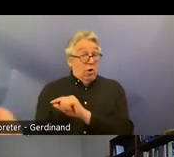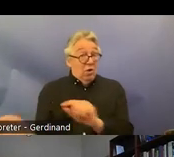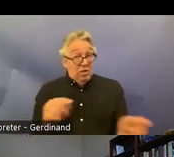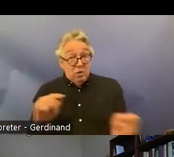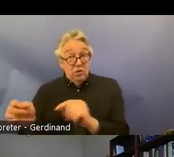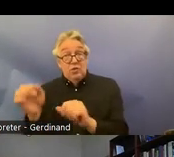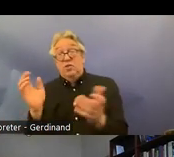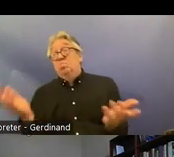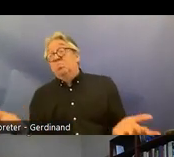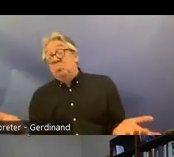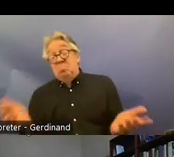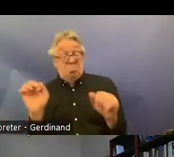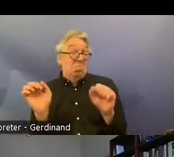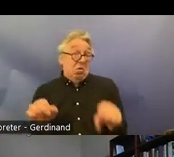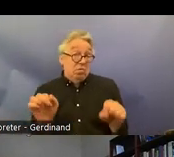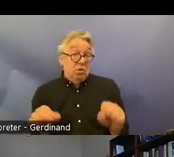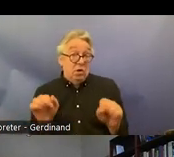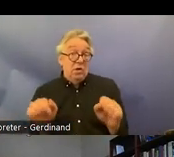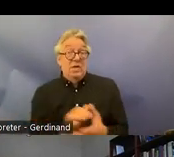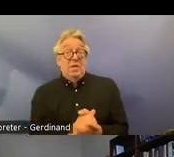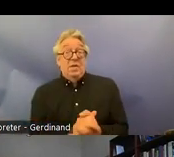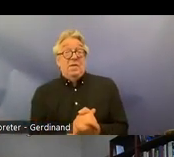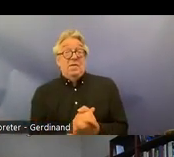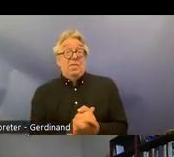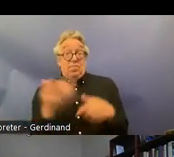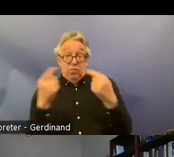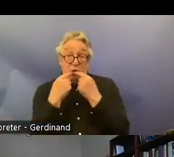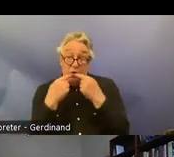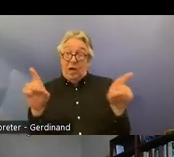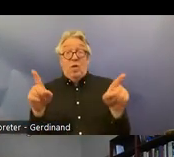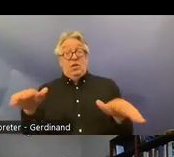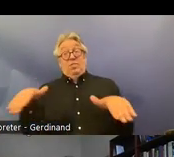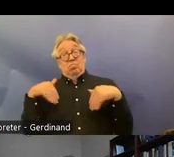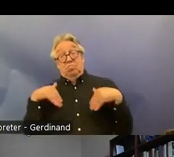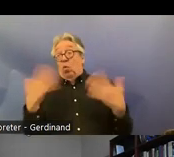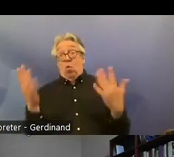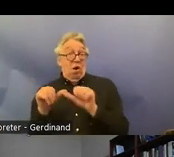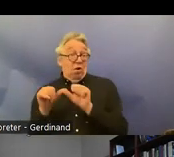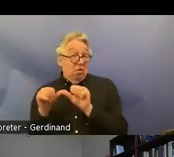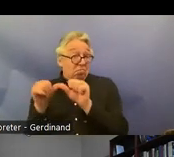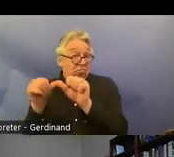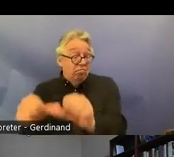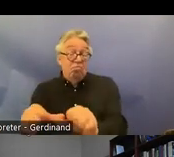can be uh upheld over time you don't make a